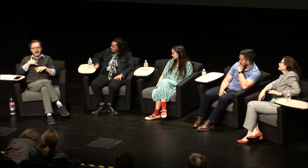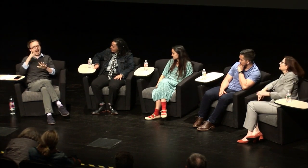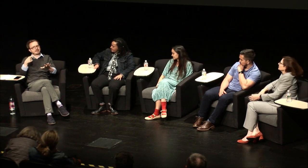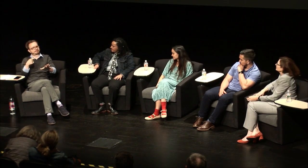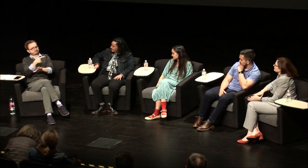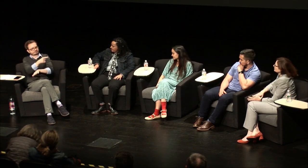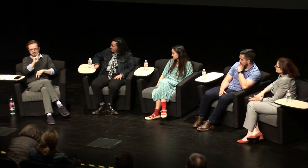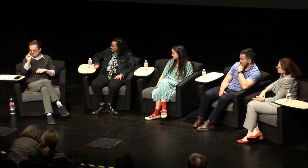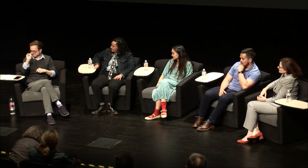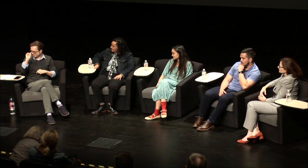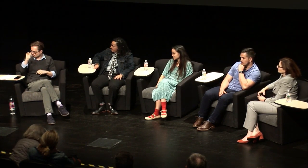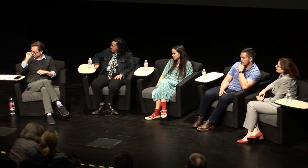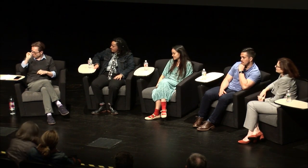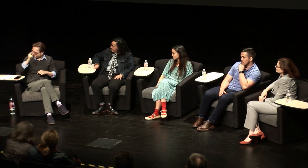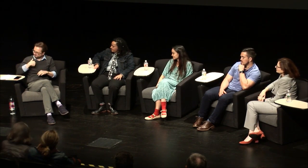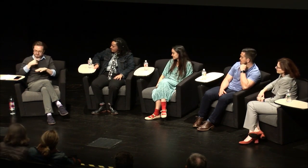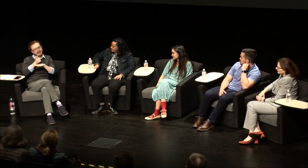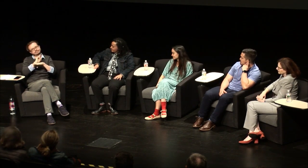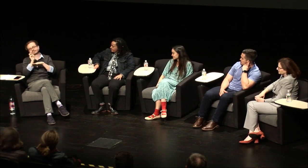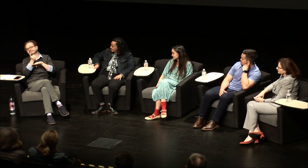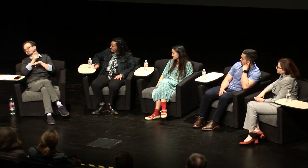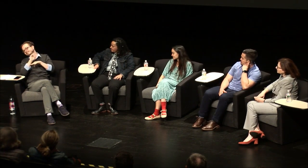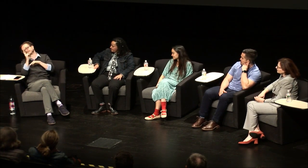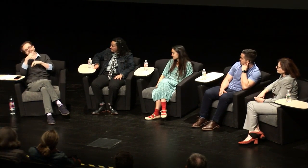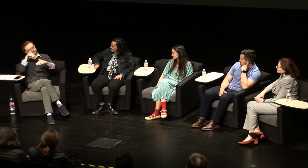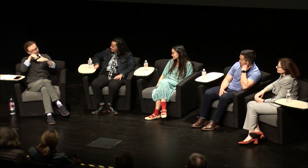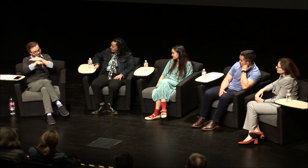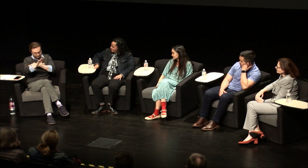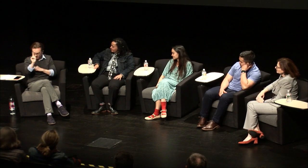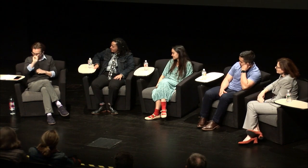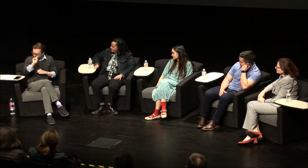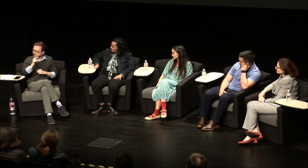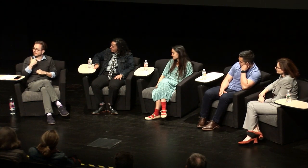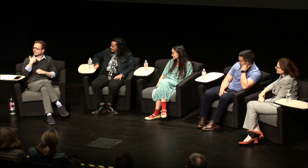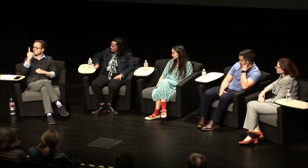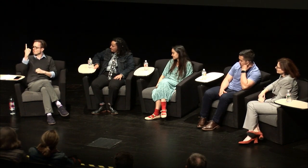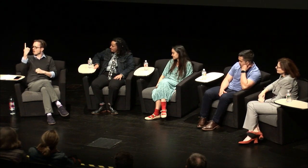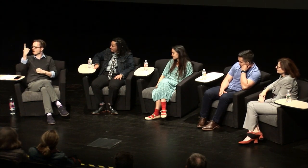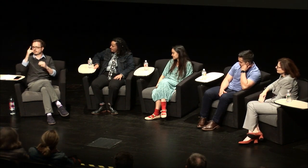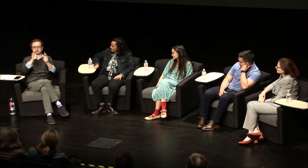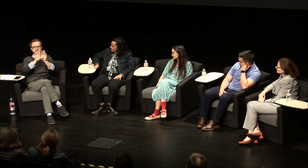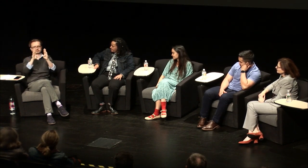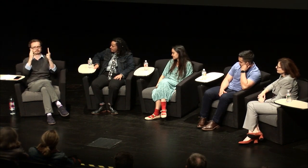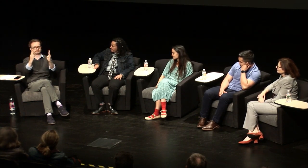so I thought I had at some time I rent a bathroom and there was just the one